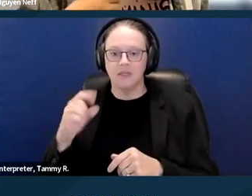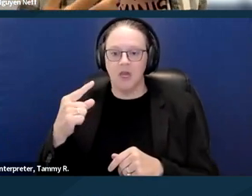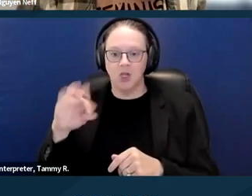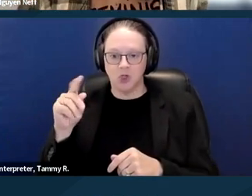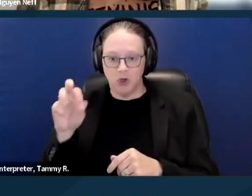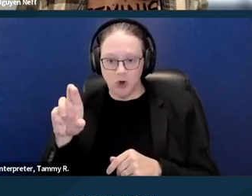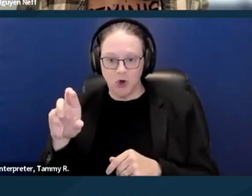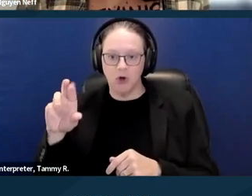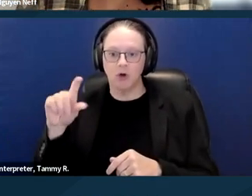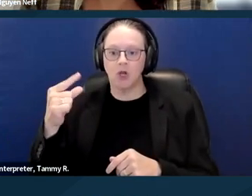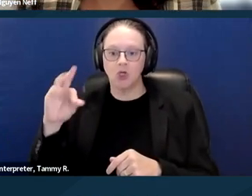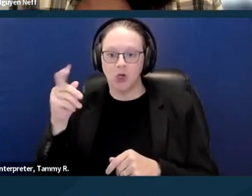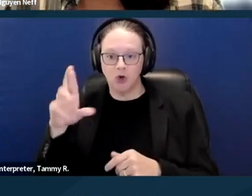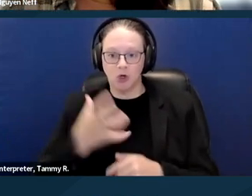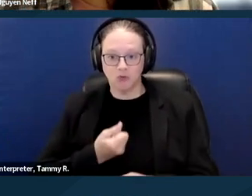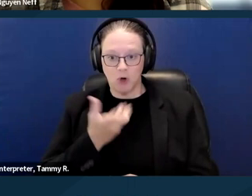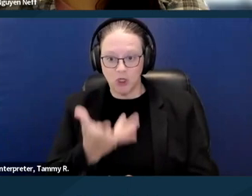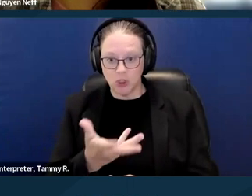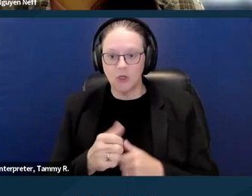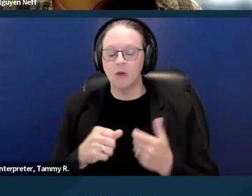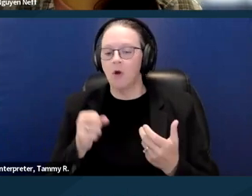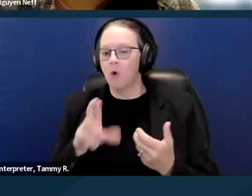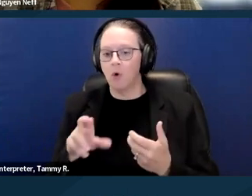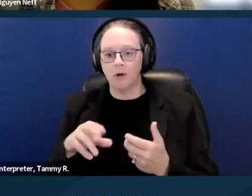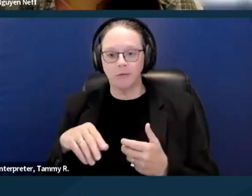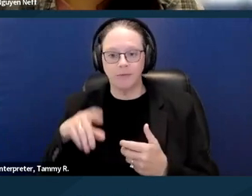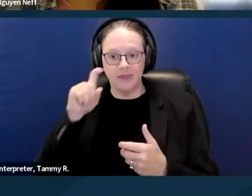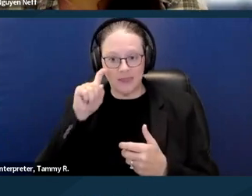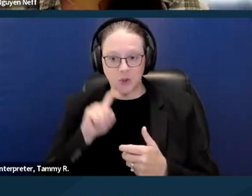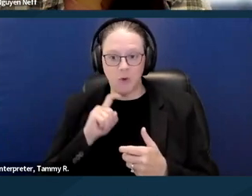sexual orientation and then finally retaliation for asserting your rights.